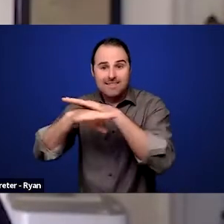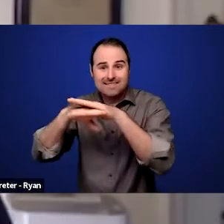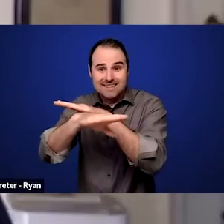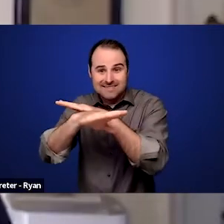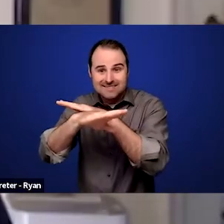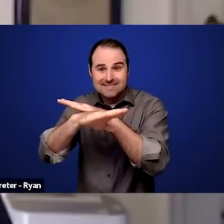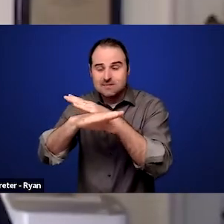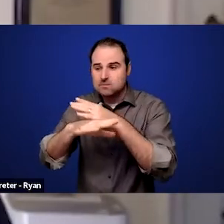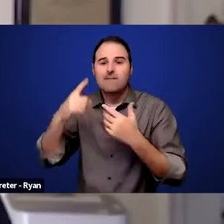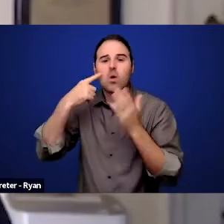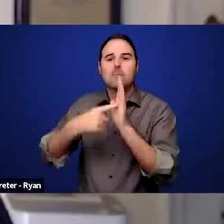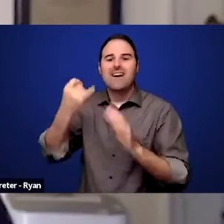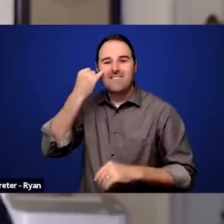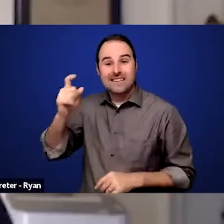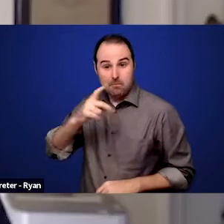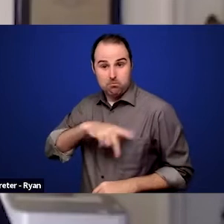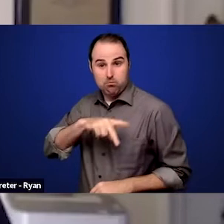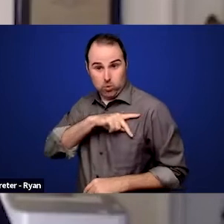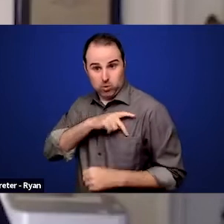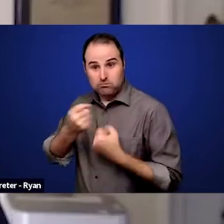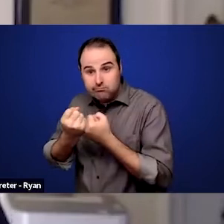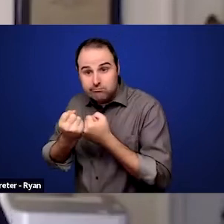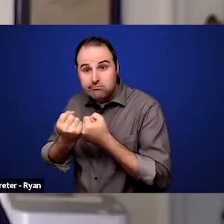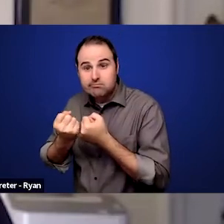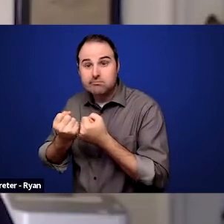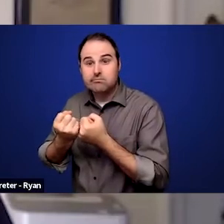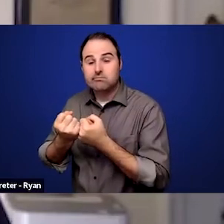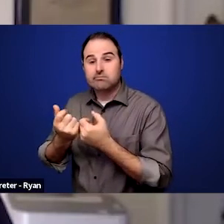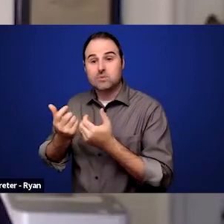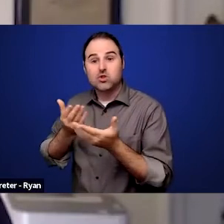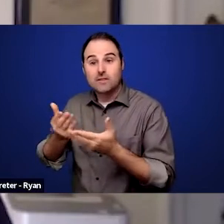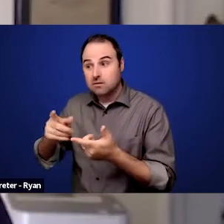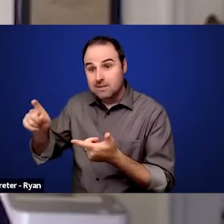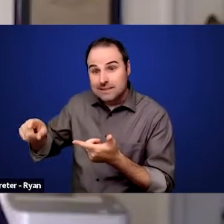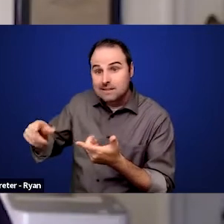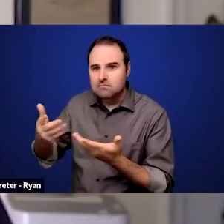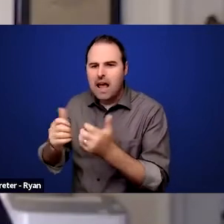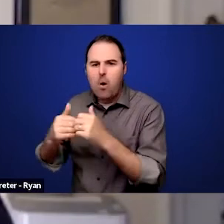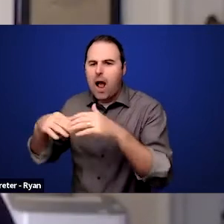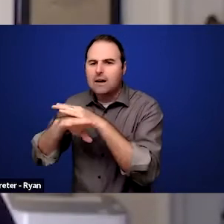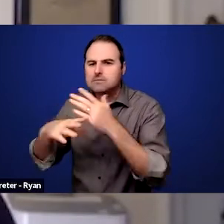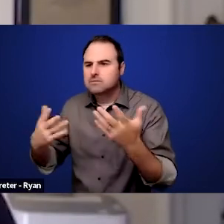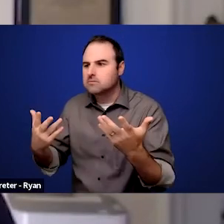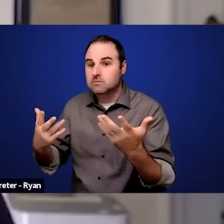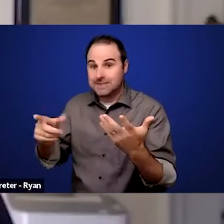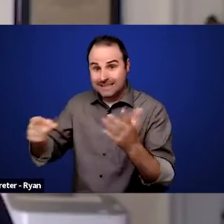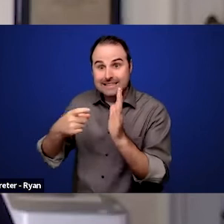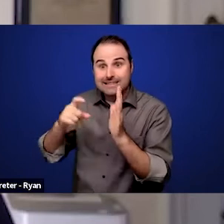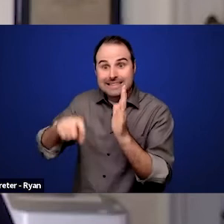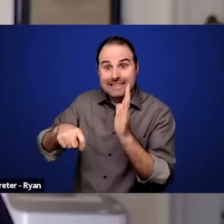are they able to get it? They may not need it all the time, they may need it some time, if they may no longer be able